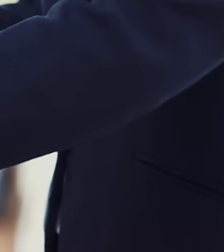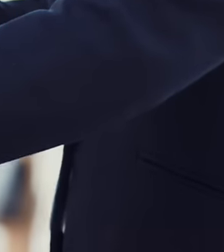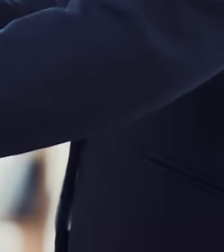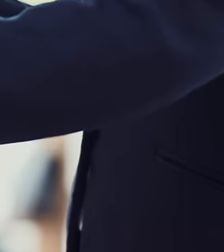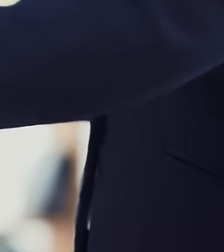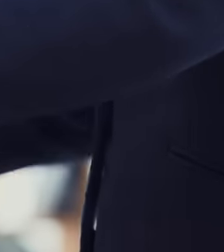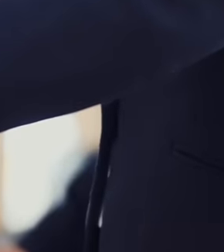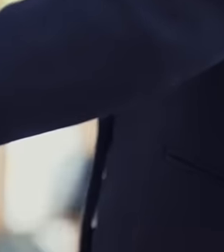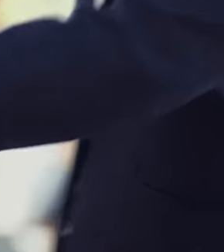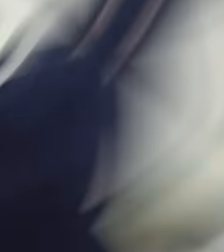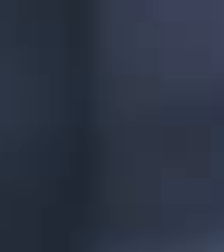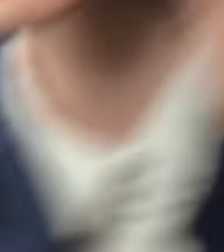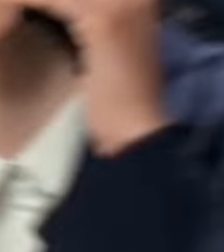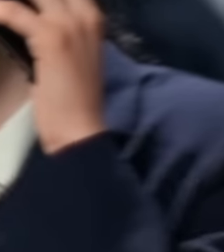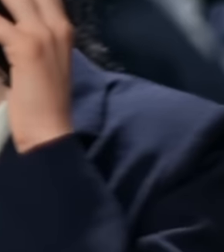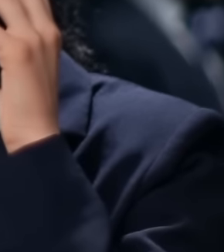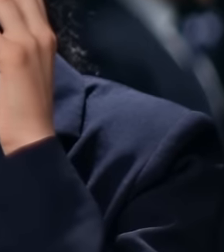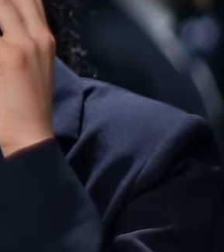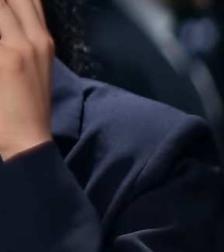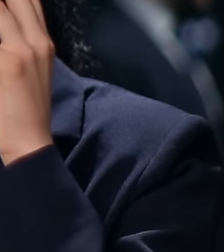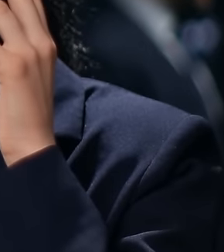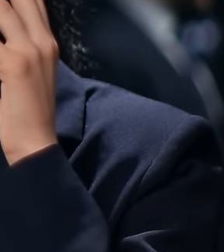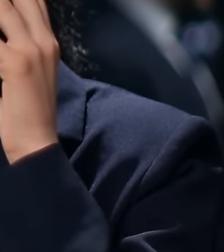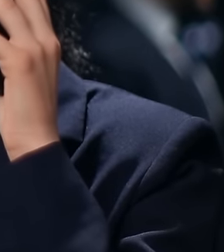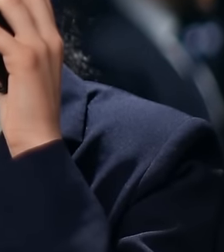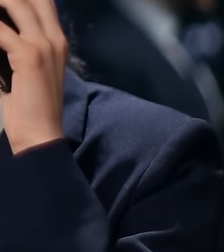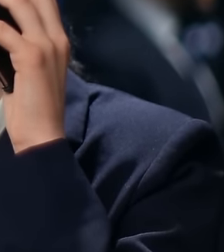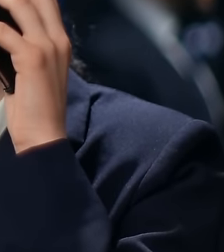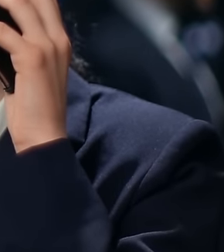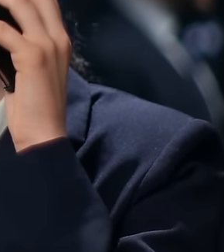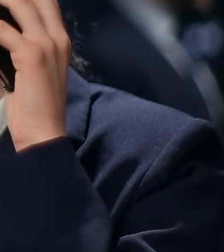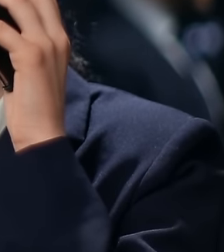the media is manipulating information regarding the